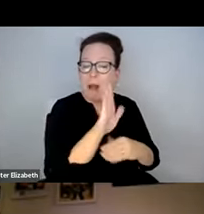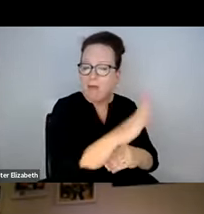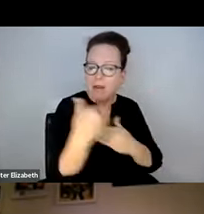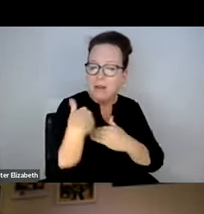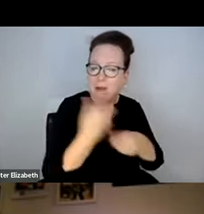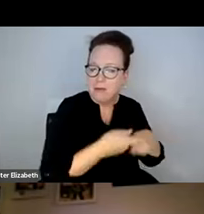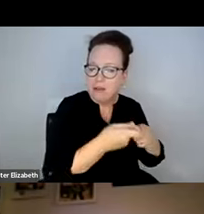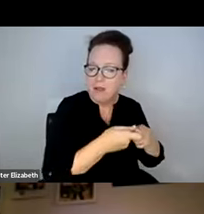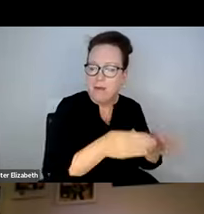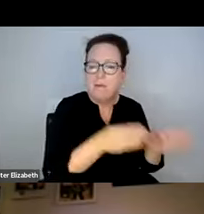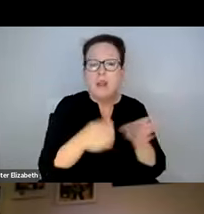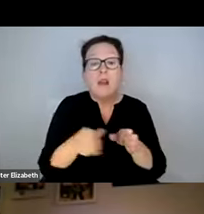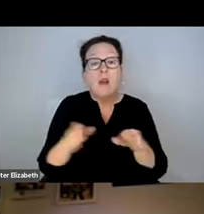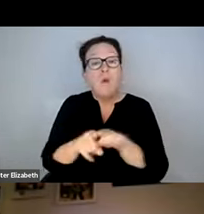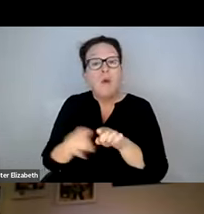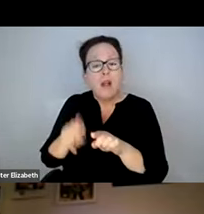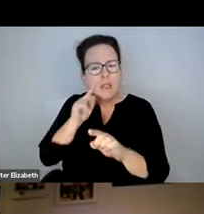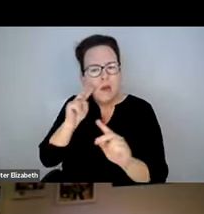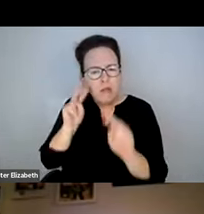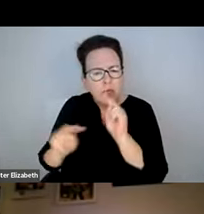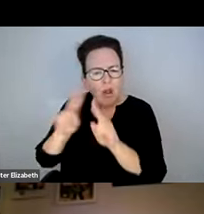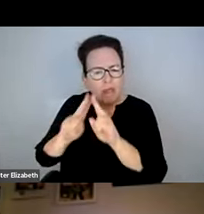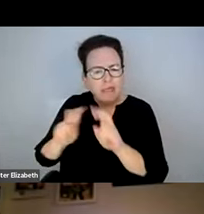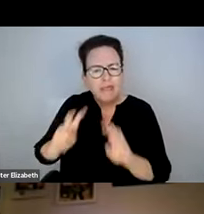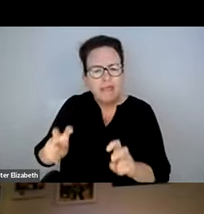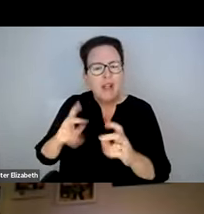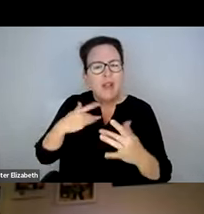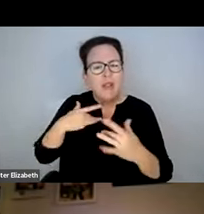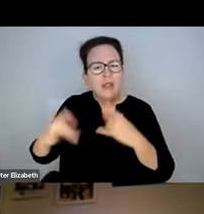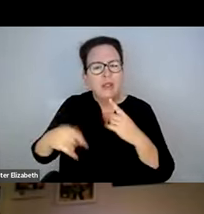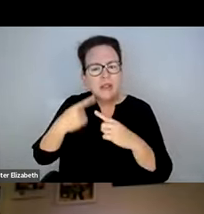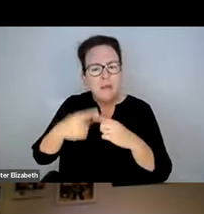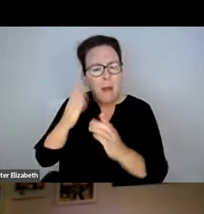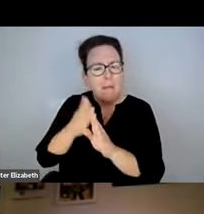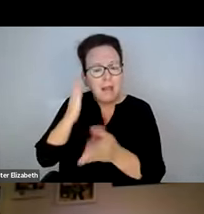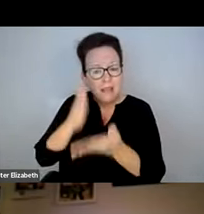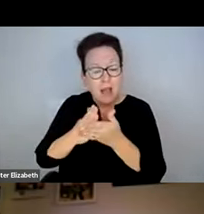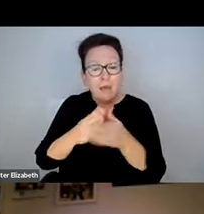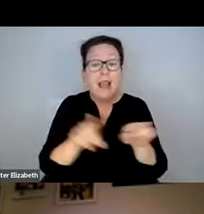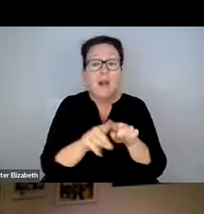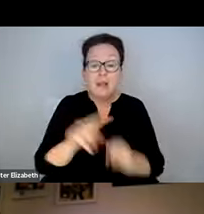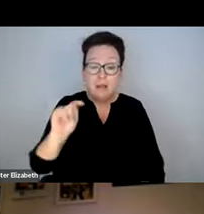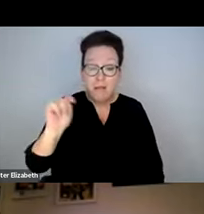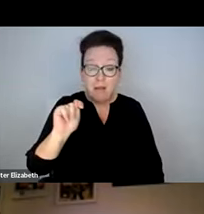PROPERTY OWNERS ABOUT THEIR RESPONSIBILITY OF SHOVELLING AS WELL AS VISITING CONCERNS REGARDING SHORTENED BUS STOPS